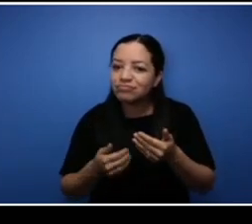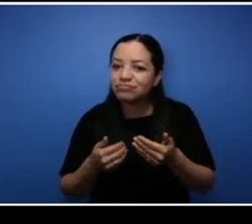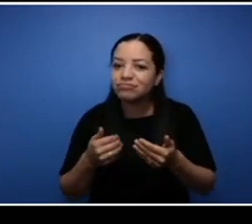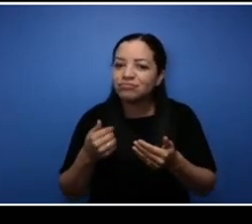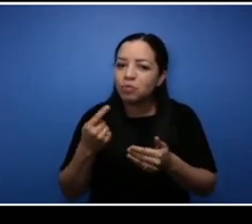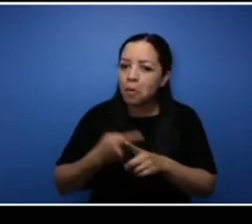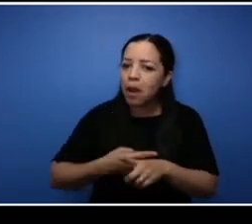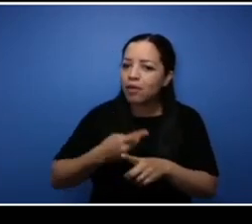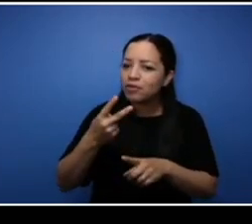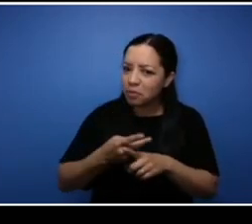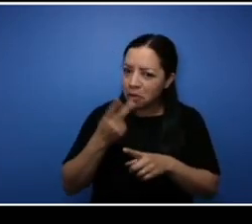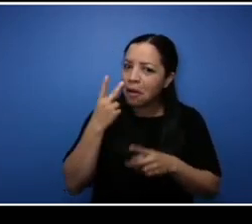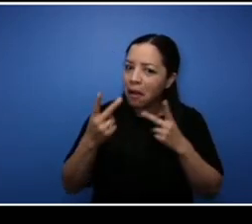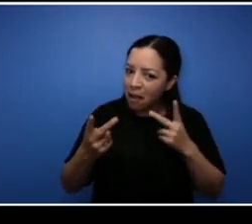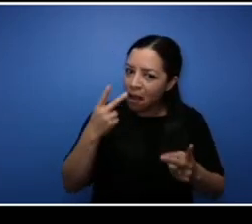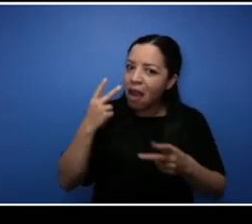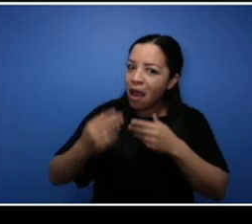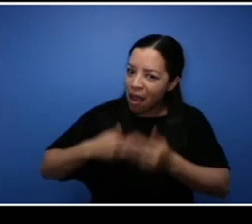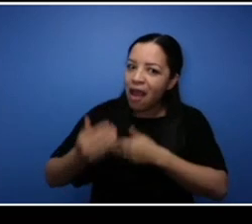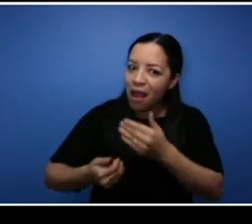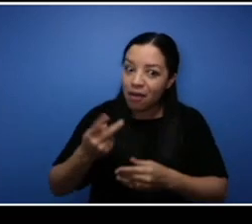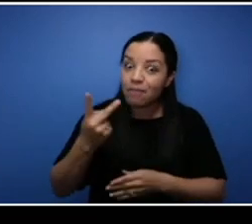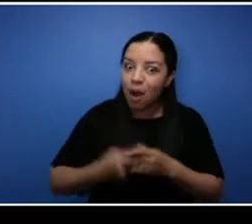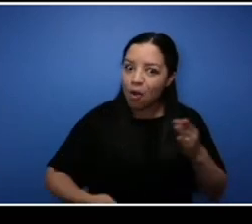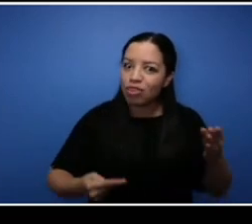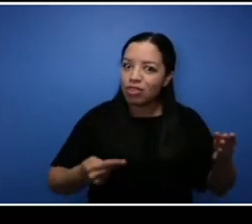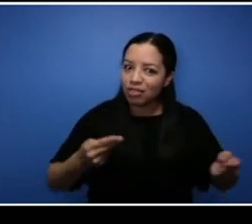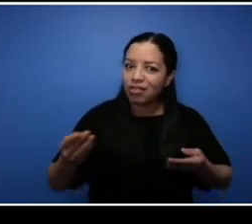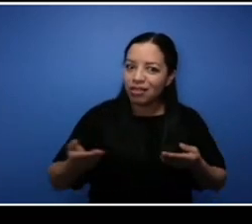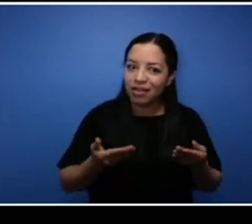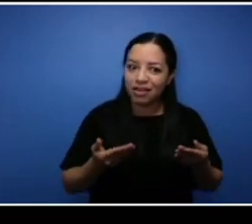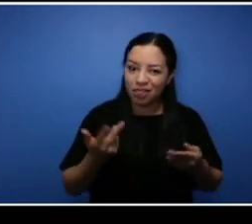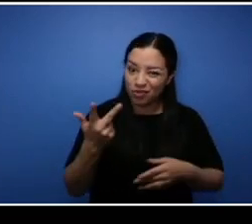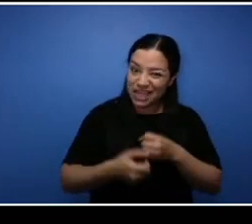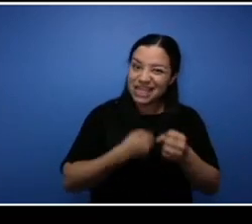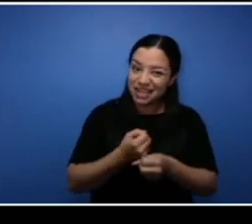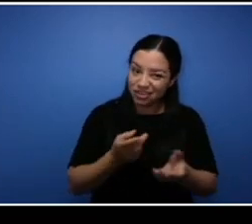successfully and we had it for three years. So I filled that I filled that void that we